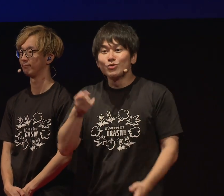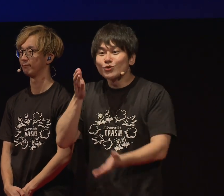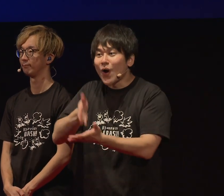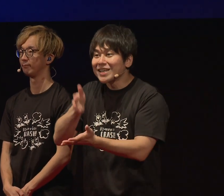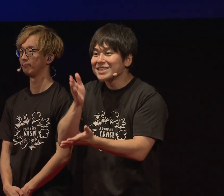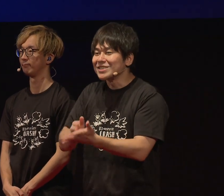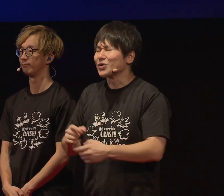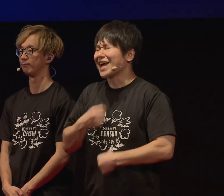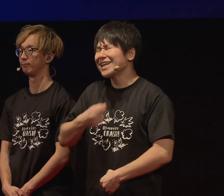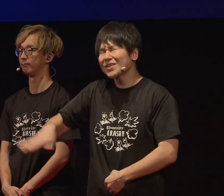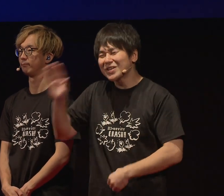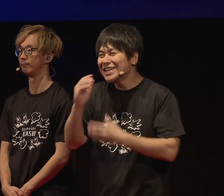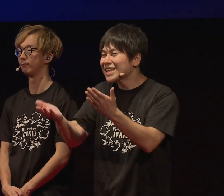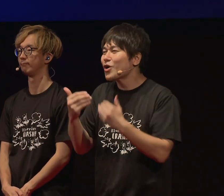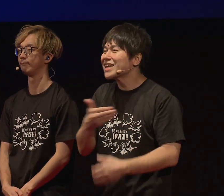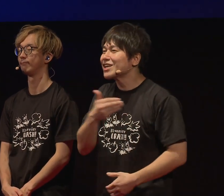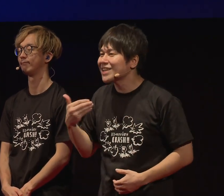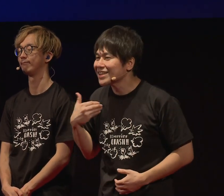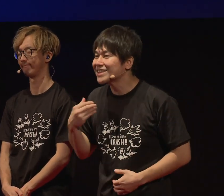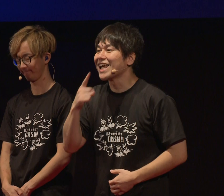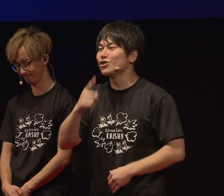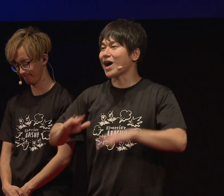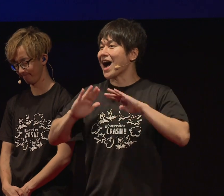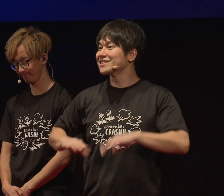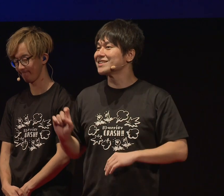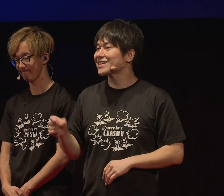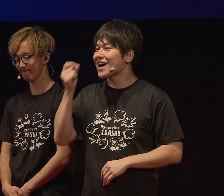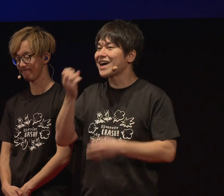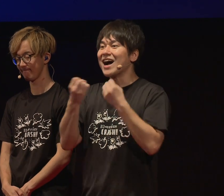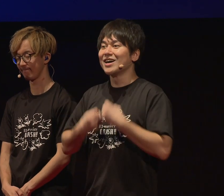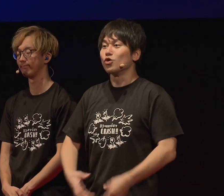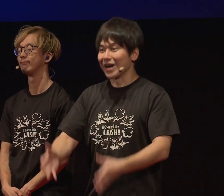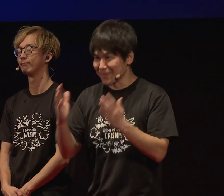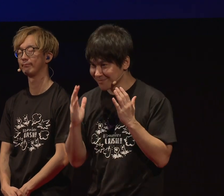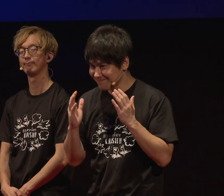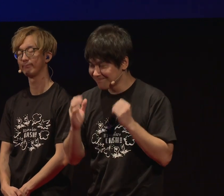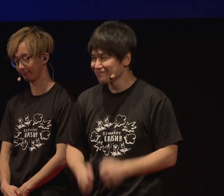you are reassured that you are being listened to.